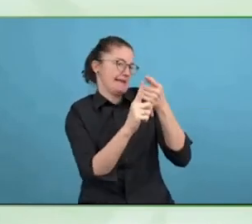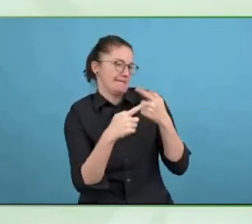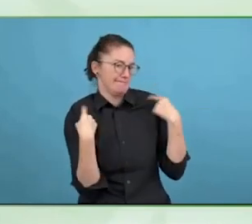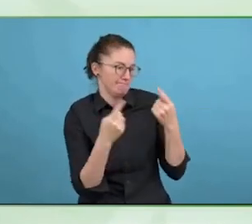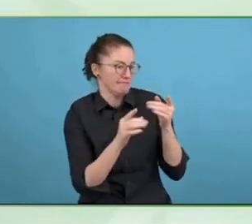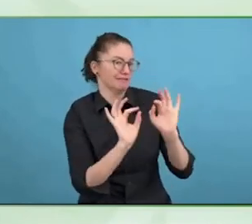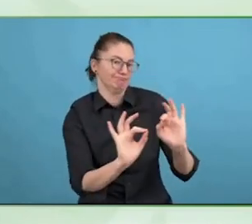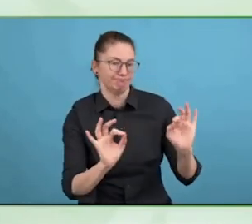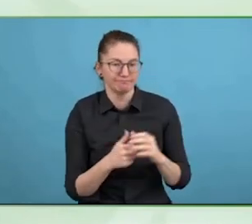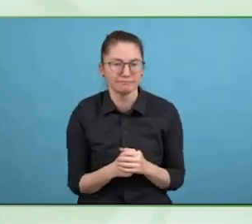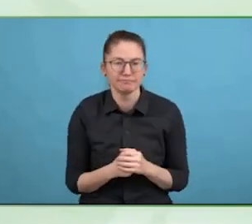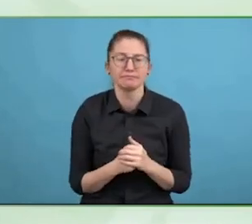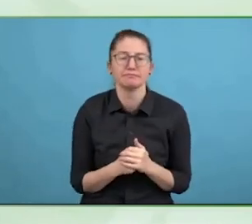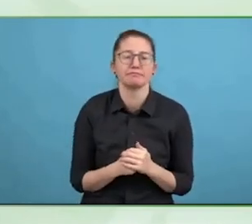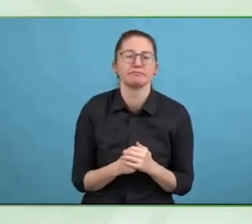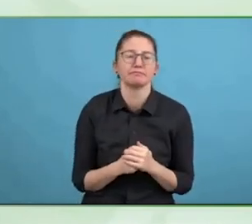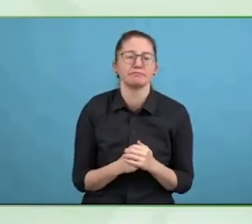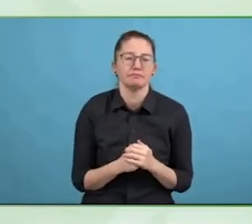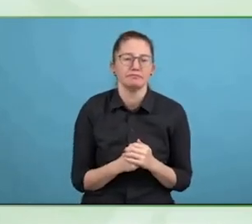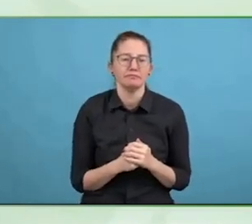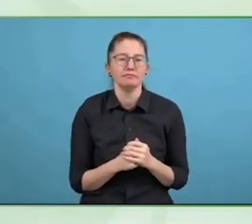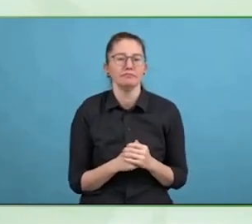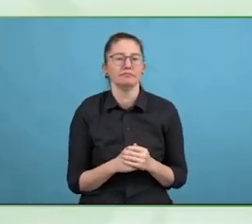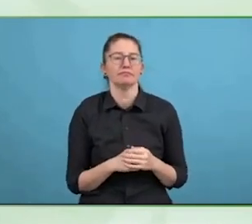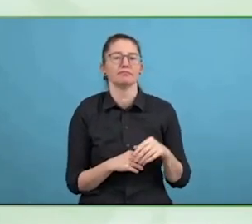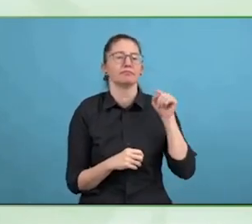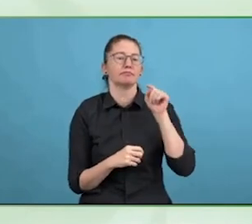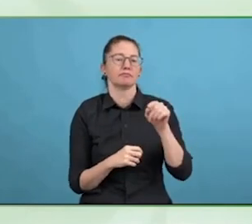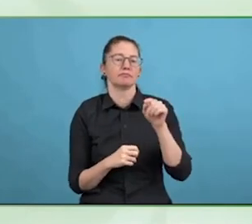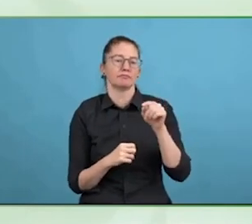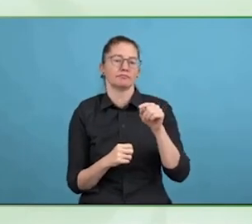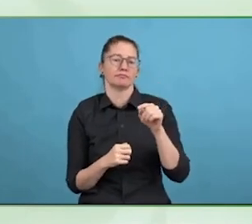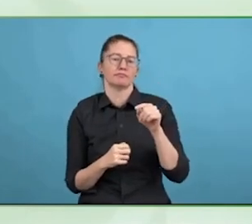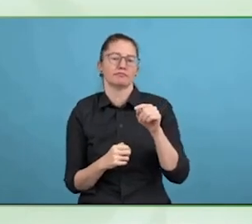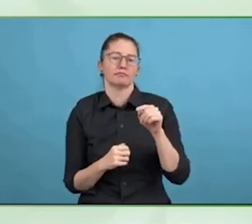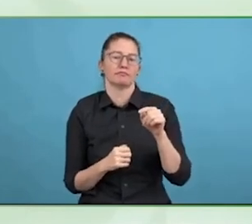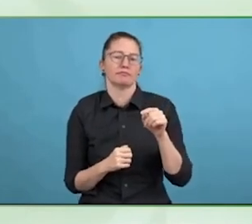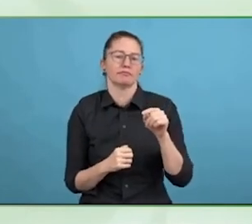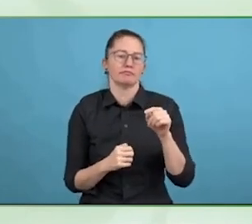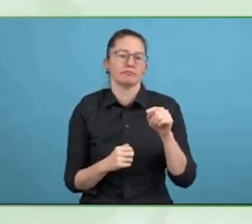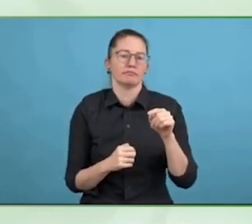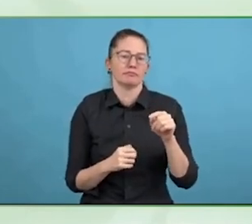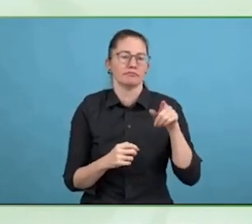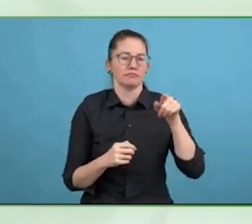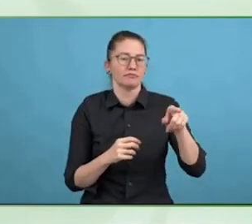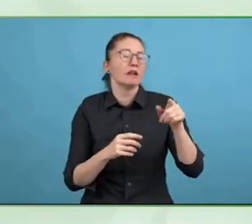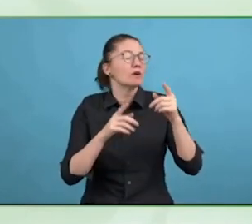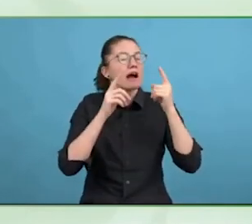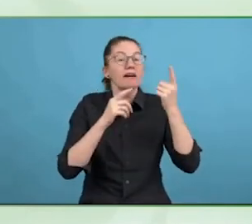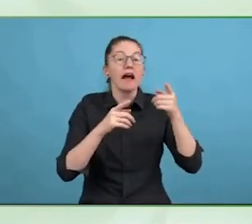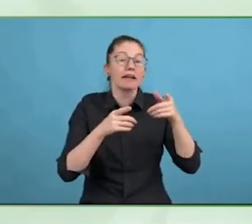using speech recognition from day one. That is how we built our captioning solution, speech